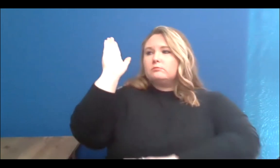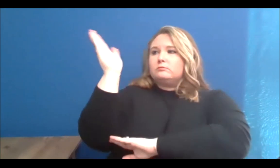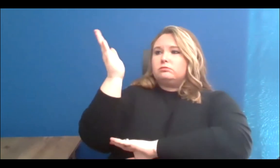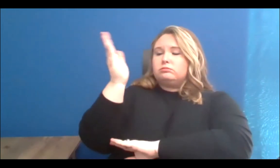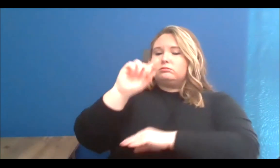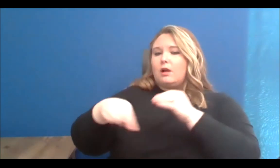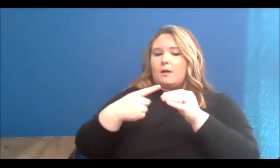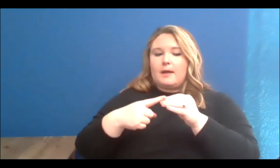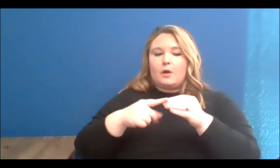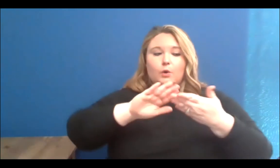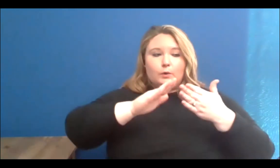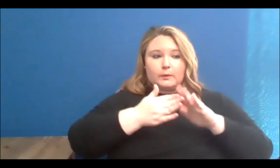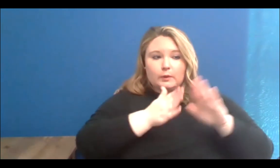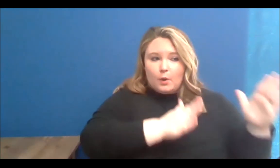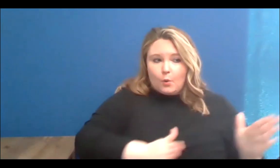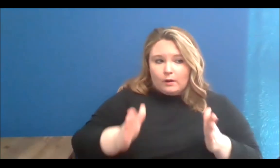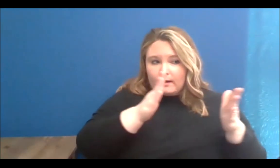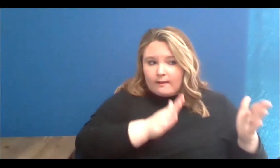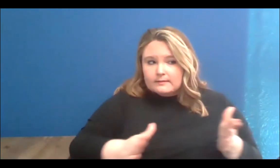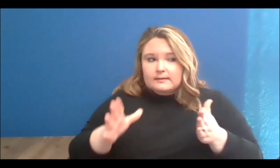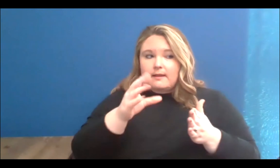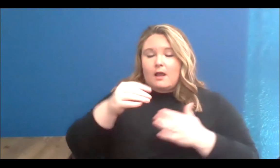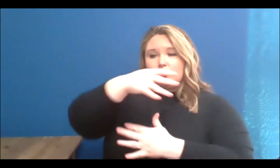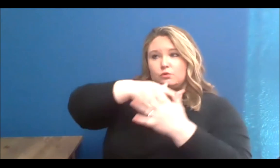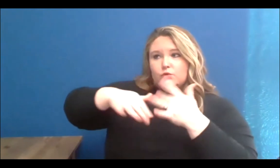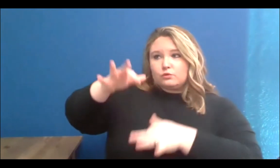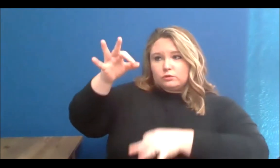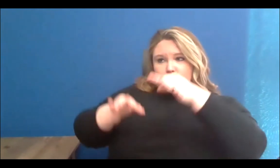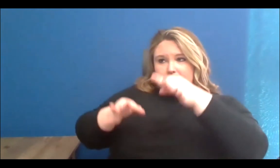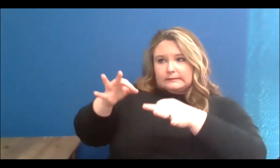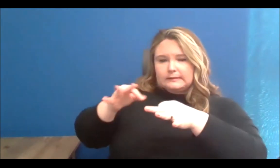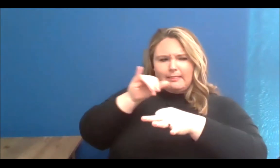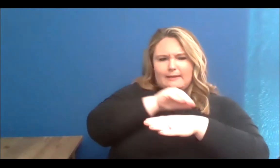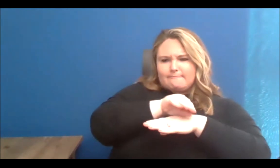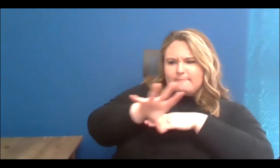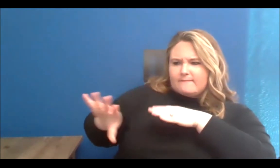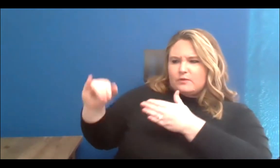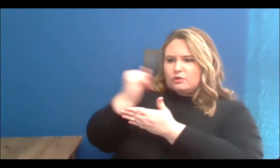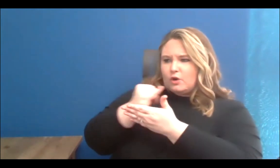social justice influence her work. Once again, thank you very much for being here, and we're looking forward to